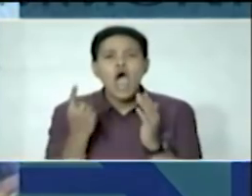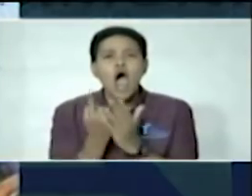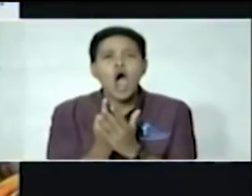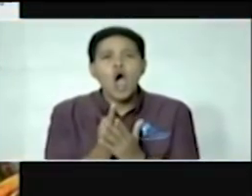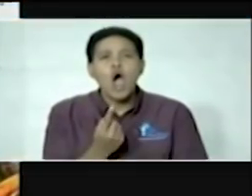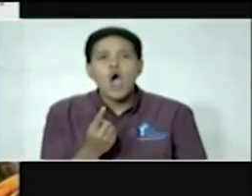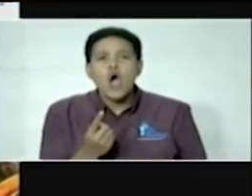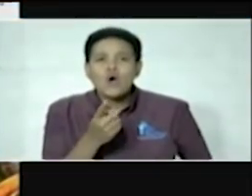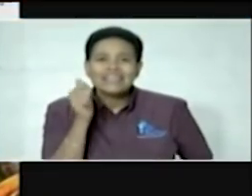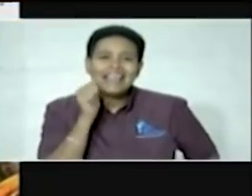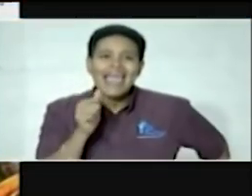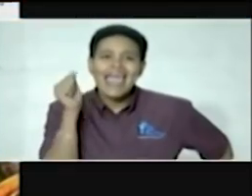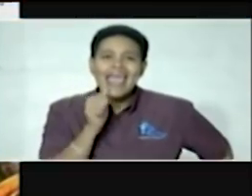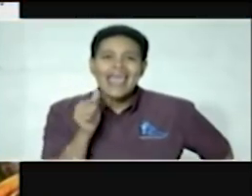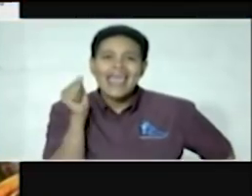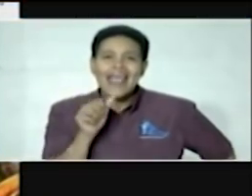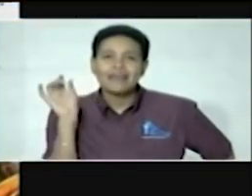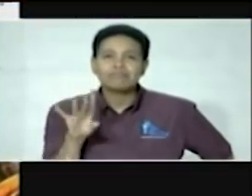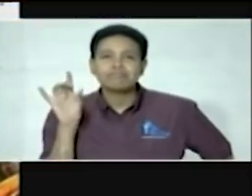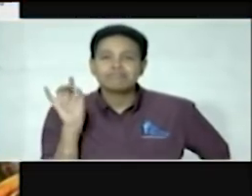on a daily basis